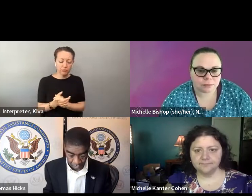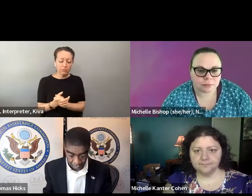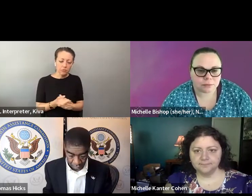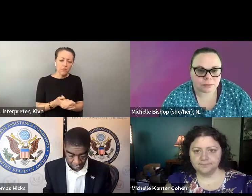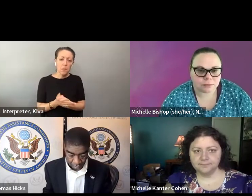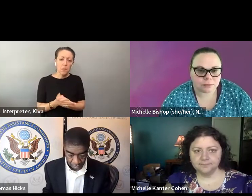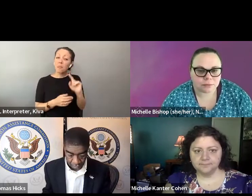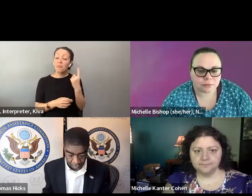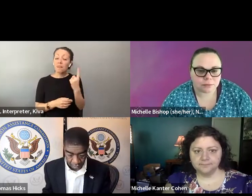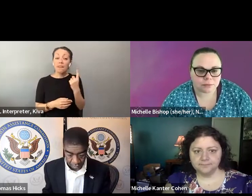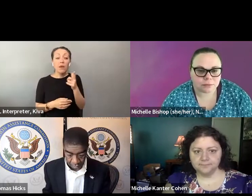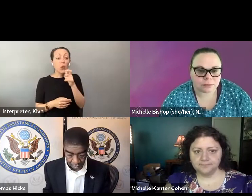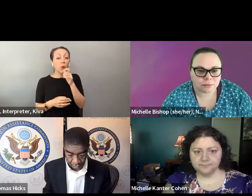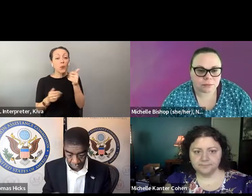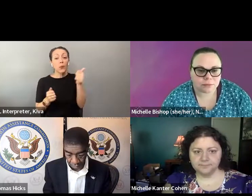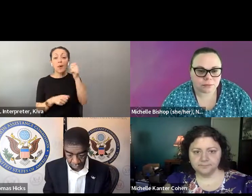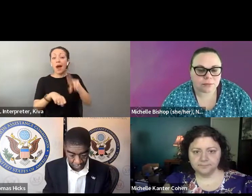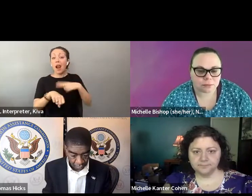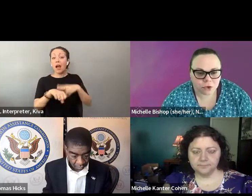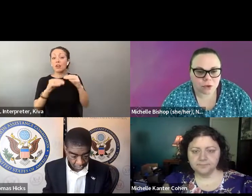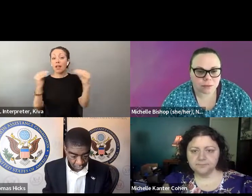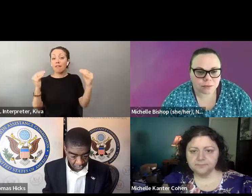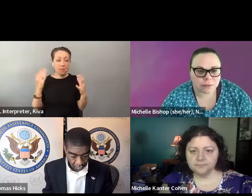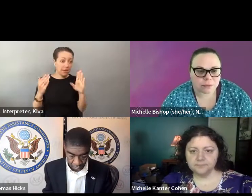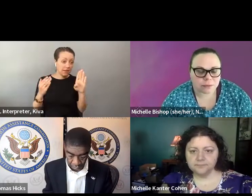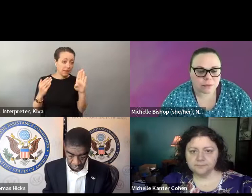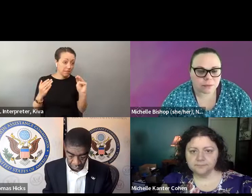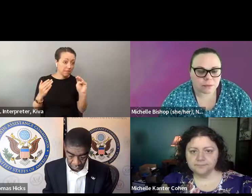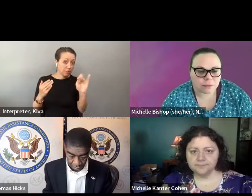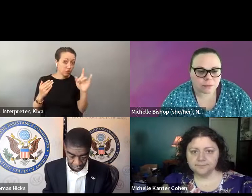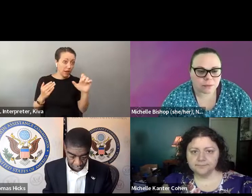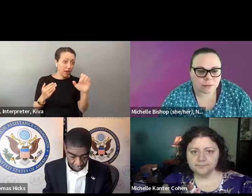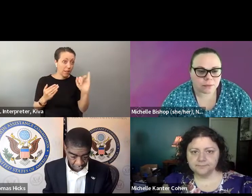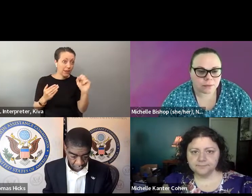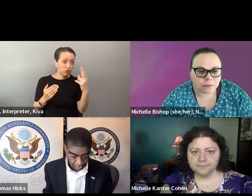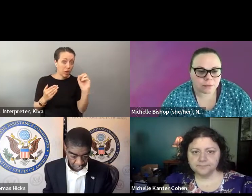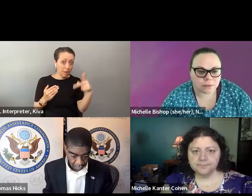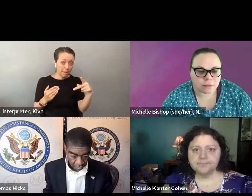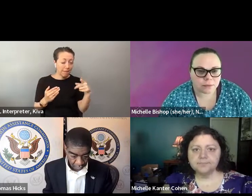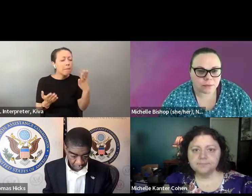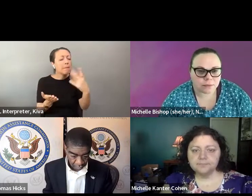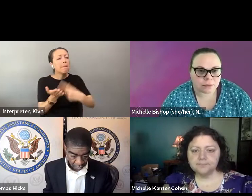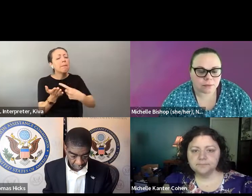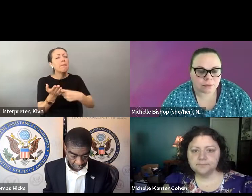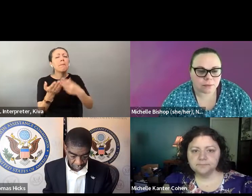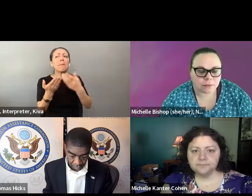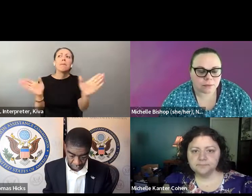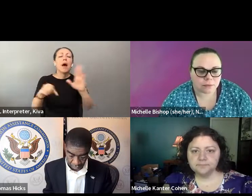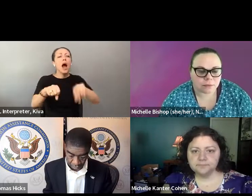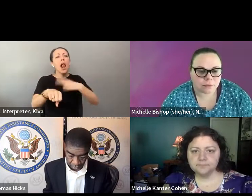pipe in, please feel free to do so. For just to start off, I was hoping that some of our national folks, perhaps Michelle bishop, could start off addressing national